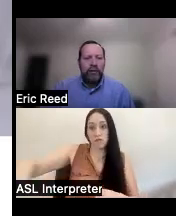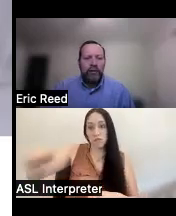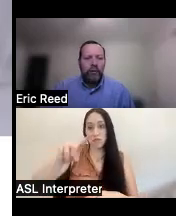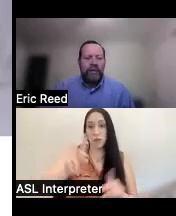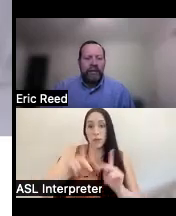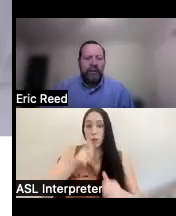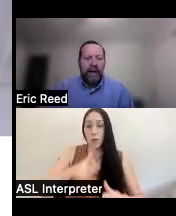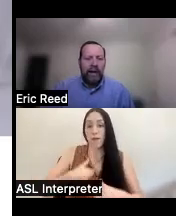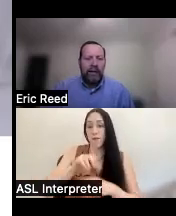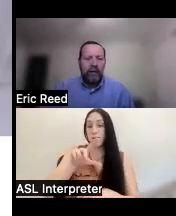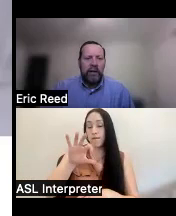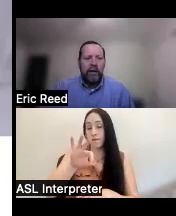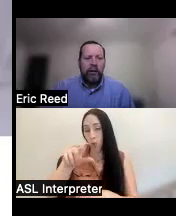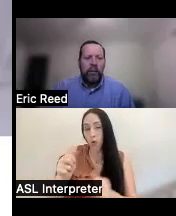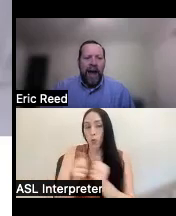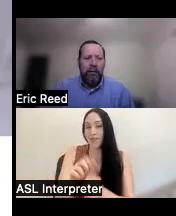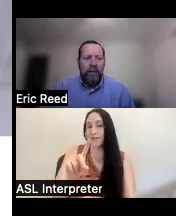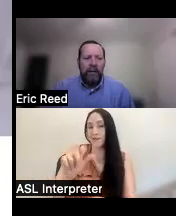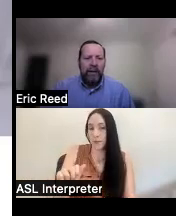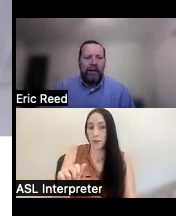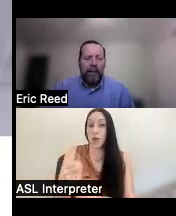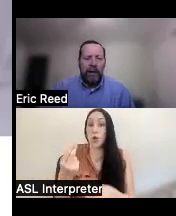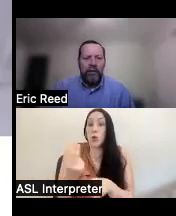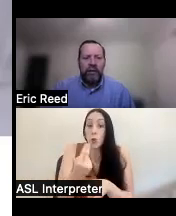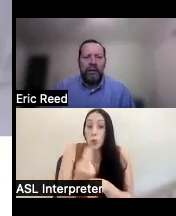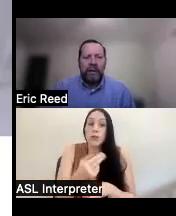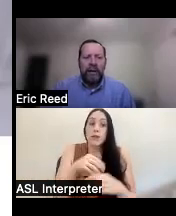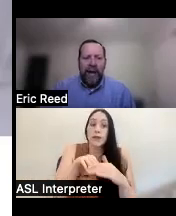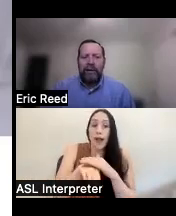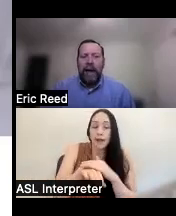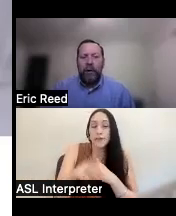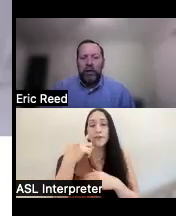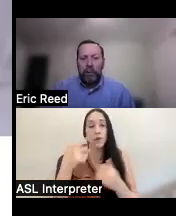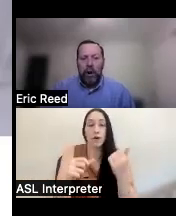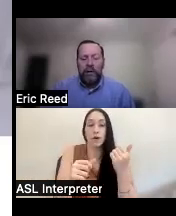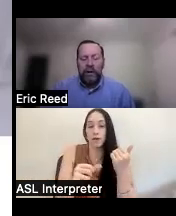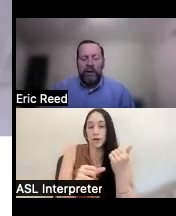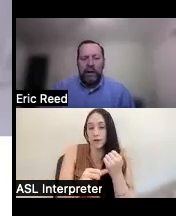to assistive technology through empowerment and collaboration and that collaboration part is a is